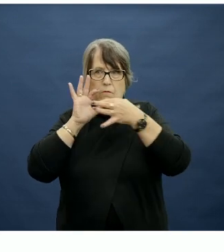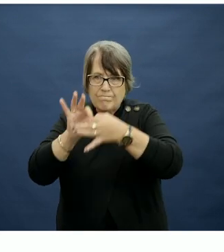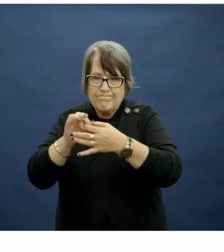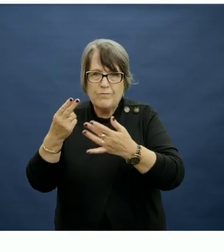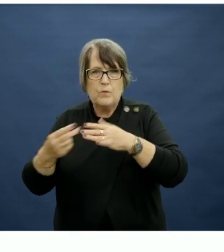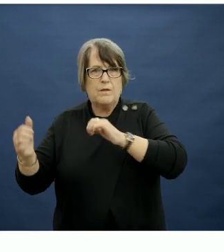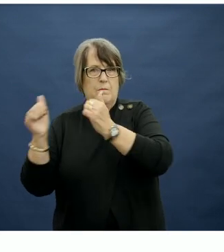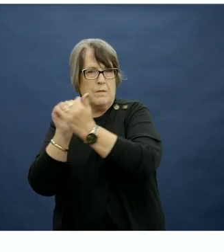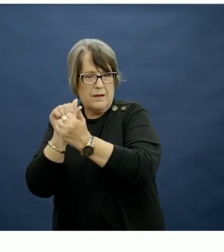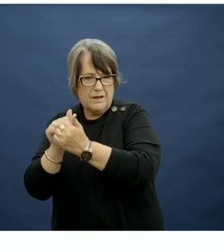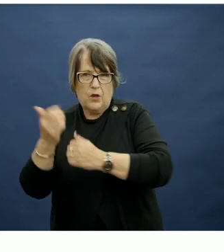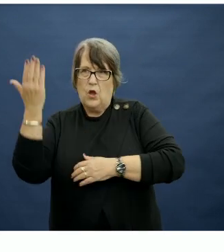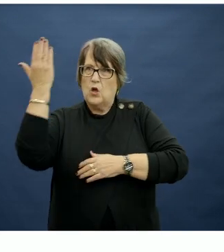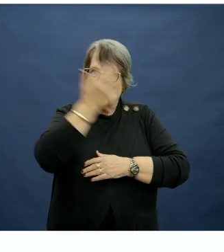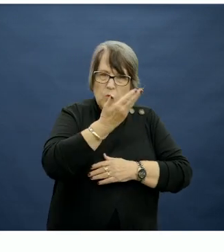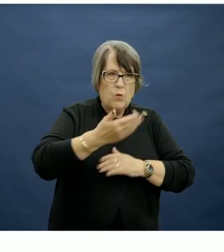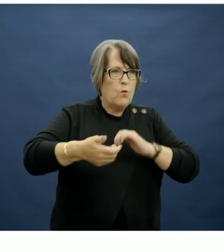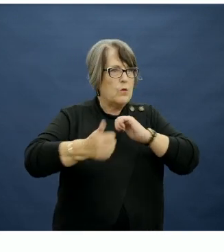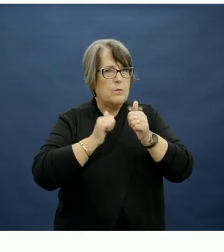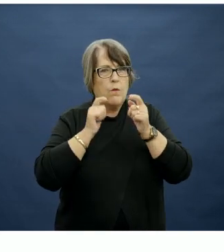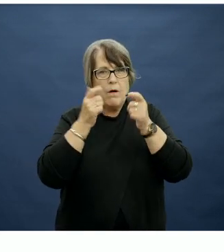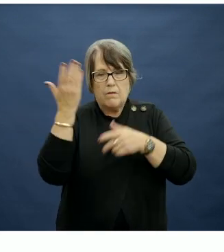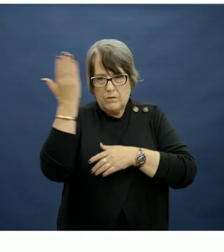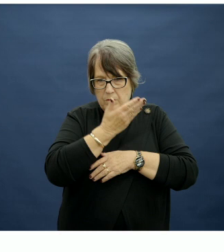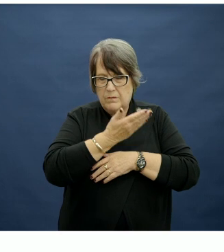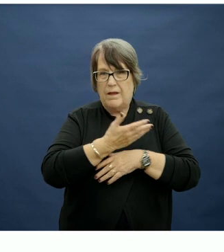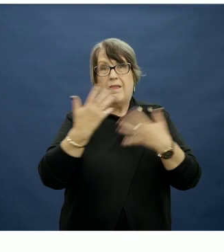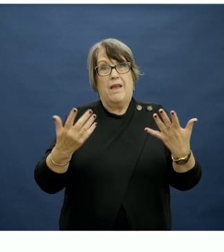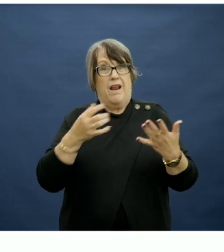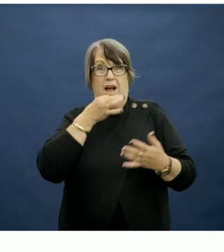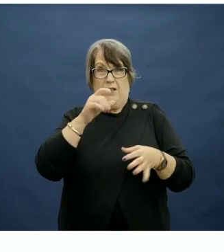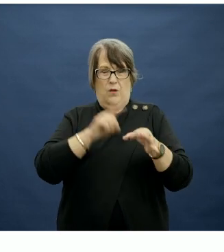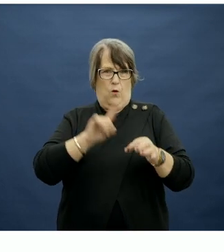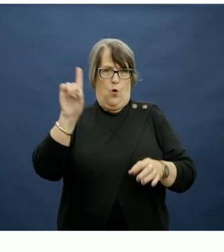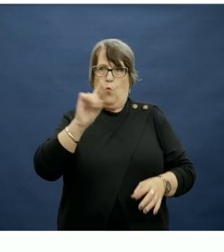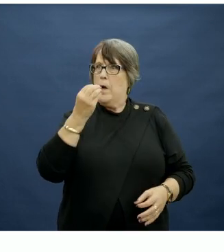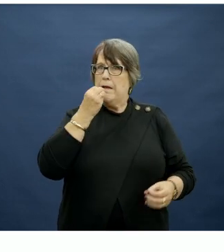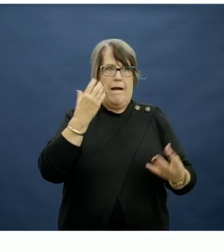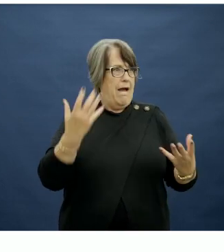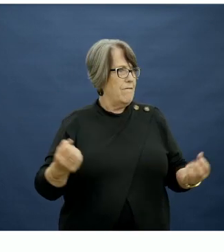and extra curricular support, then there's the question of what's there to eat or what's